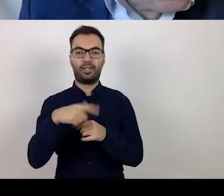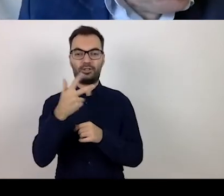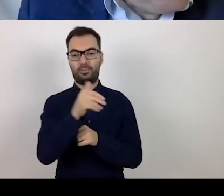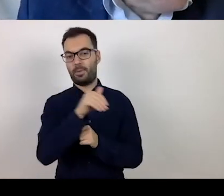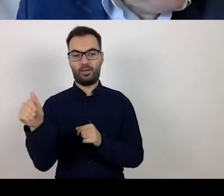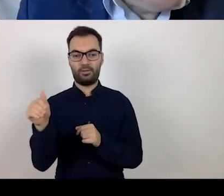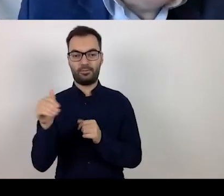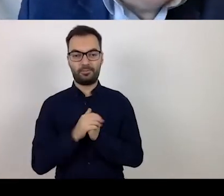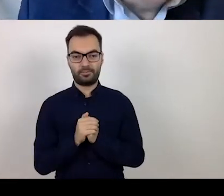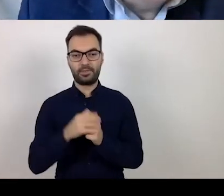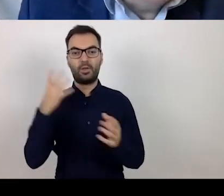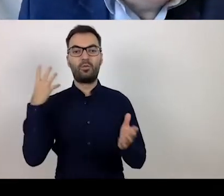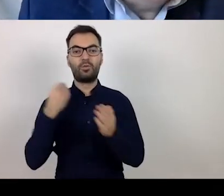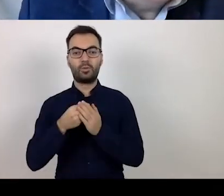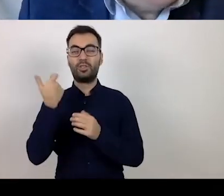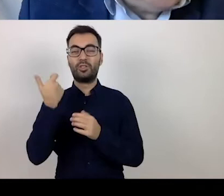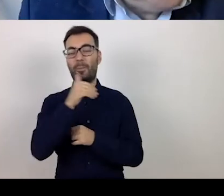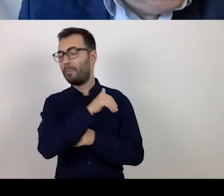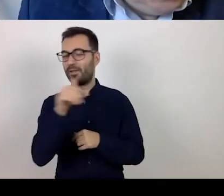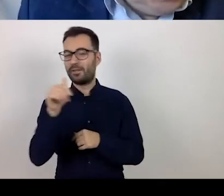So in total it is about 100 million zlotys spent.